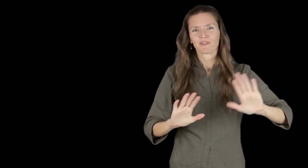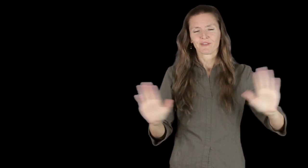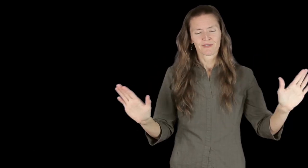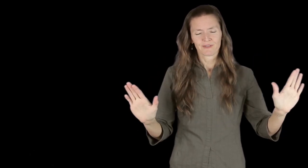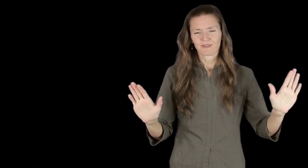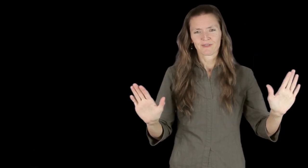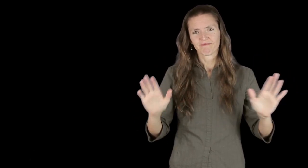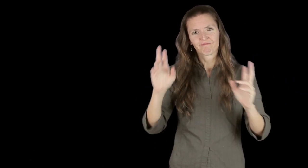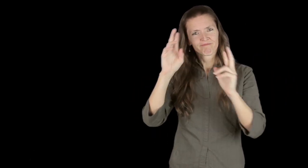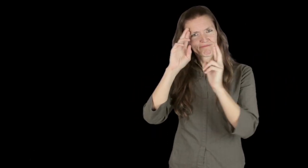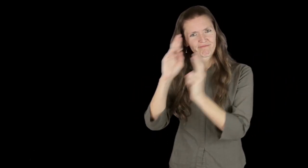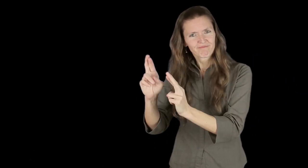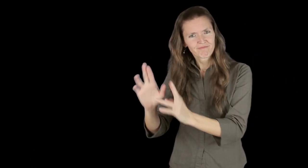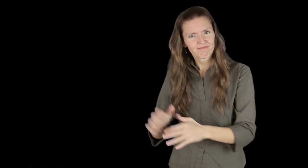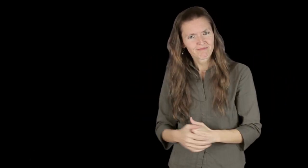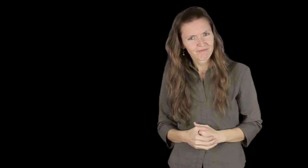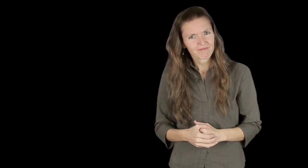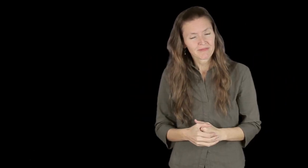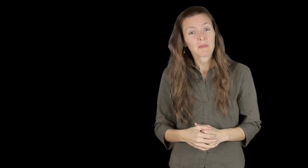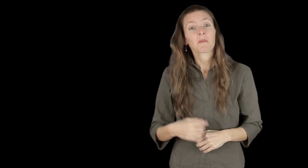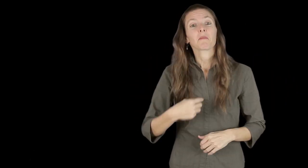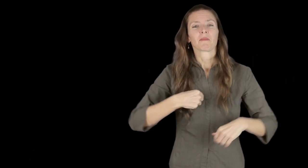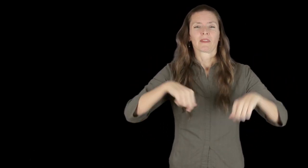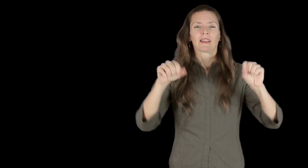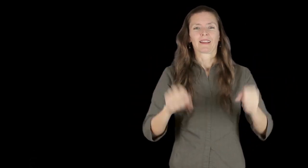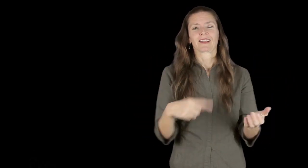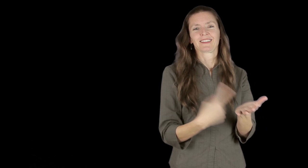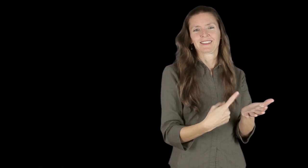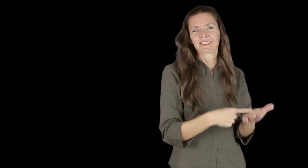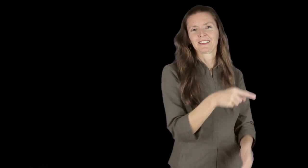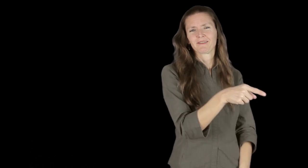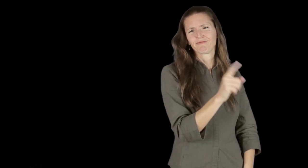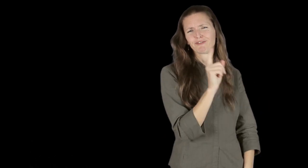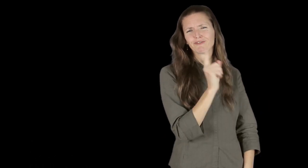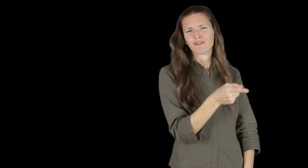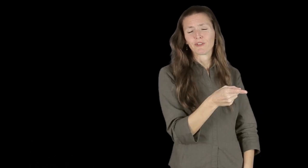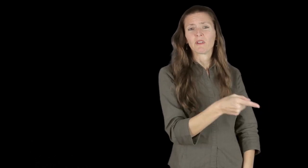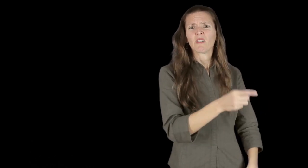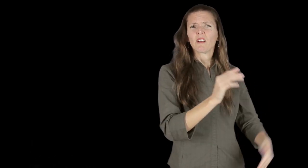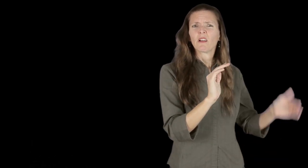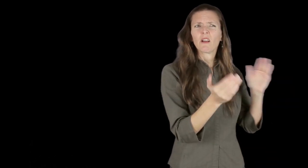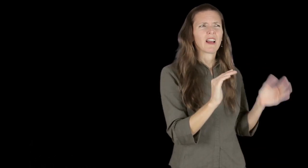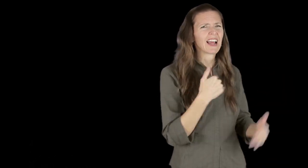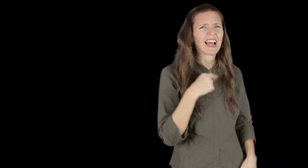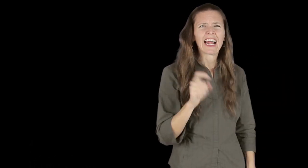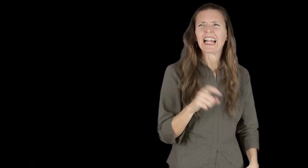I must respect those groups and their experiences. However, I can definitely discuss the Deaf experience, of course!